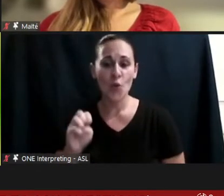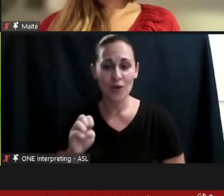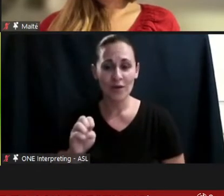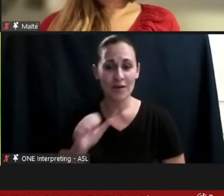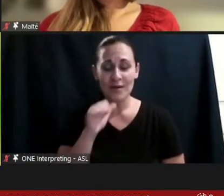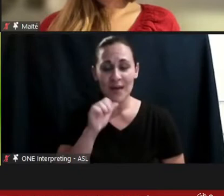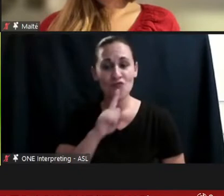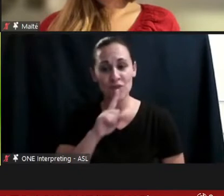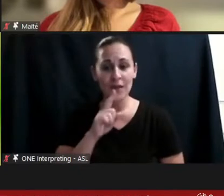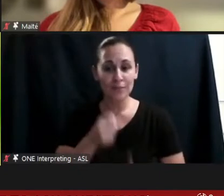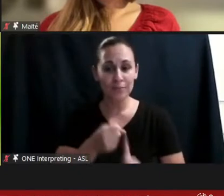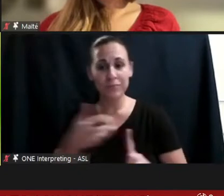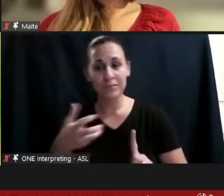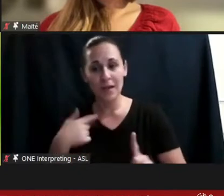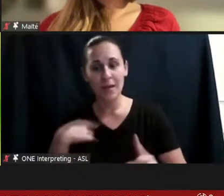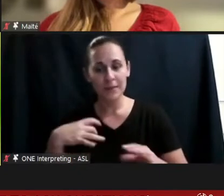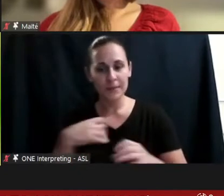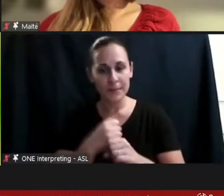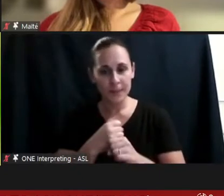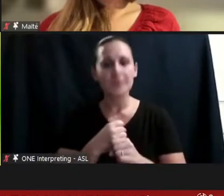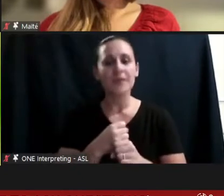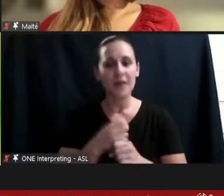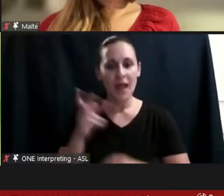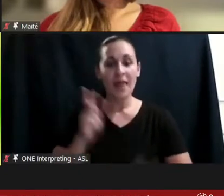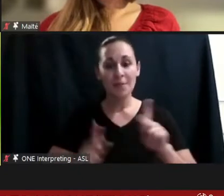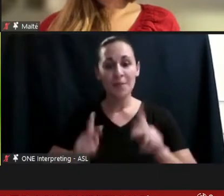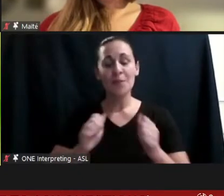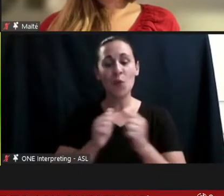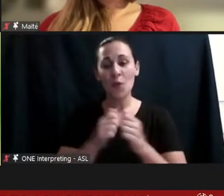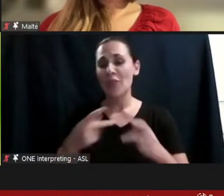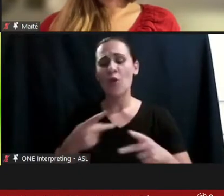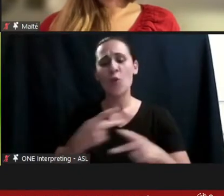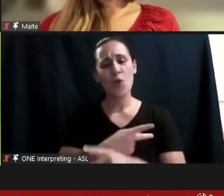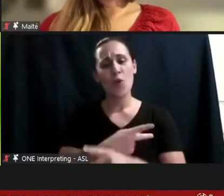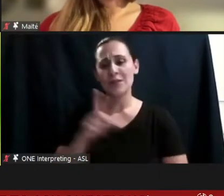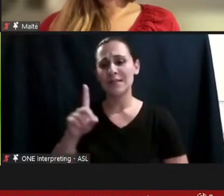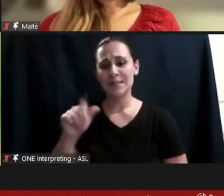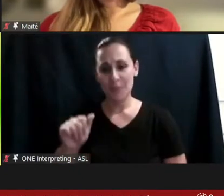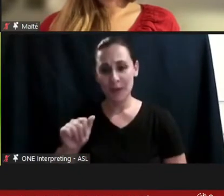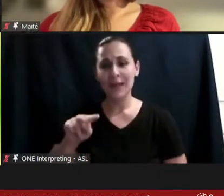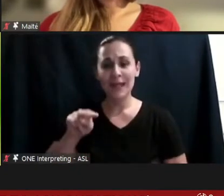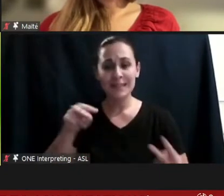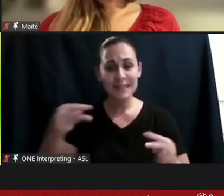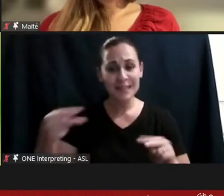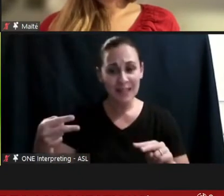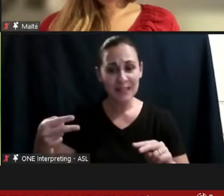who are dyslexic would have the worst possible disability because if you wrote something,